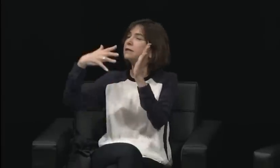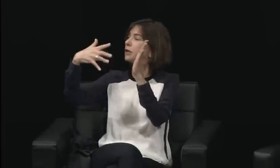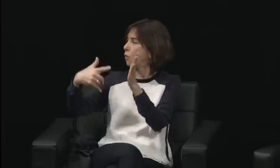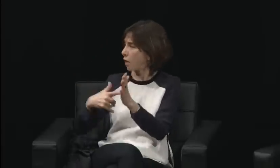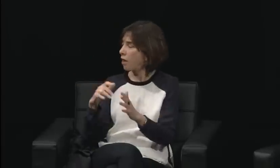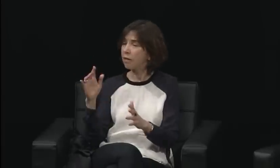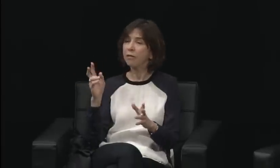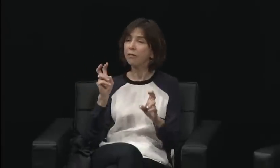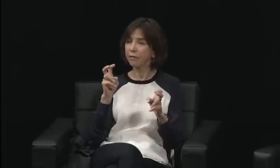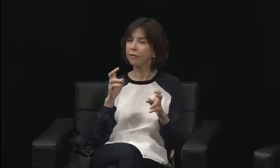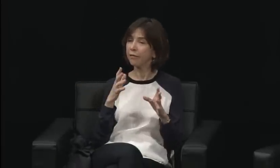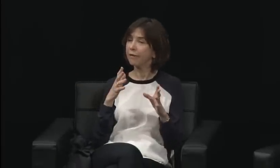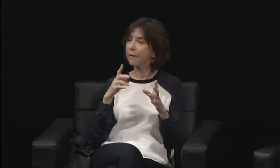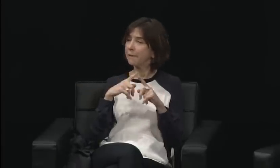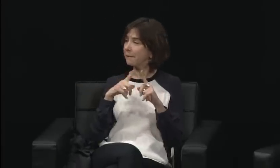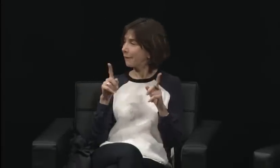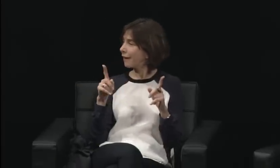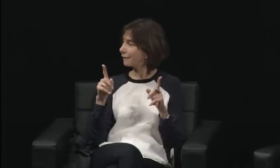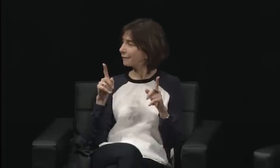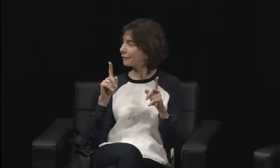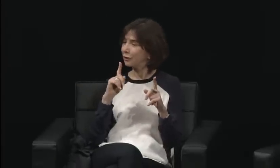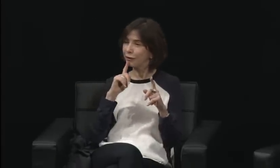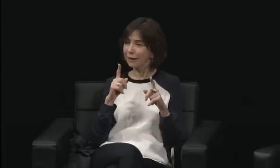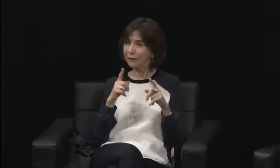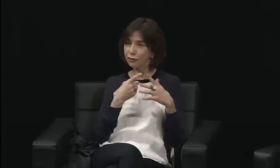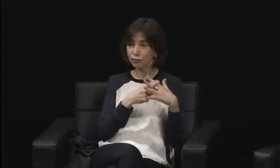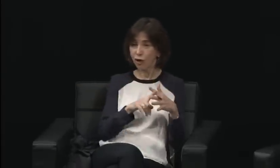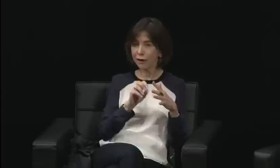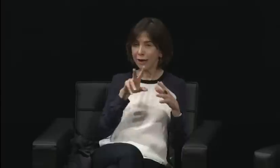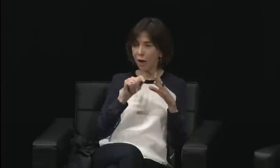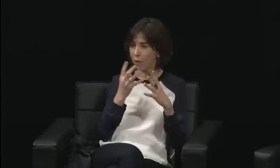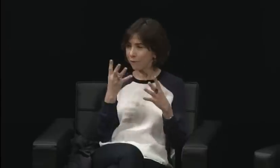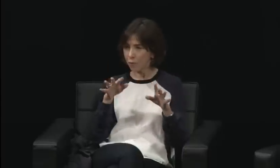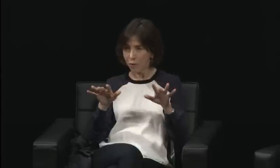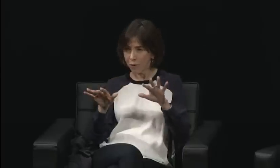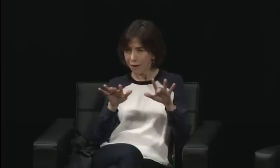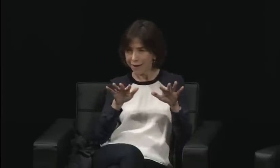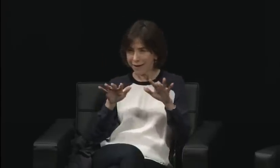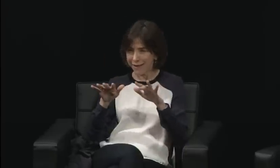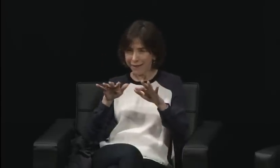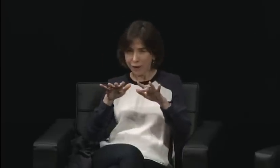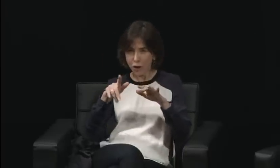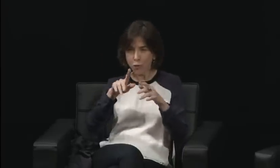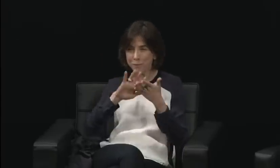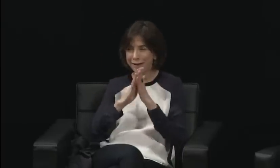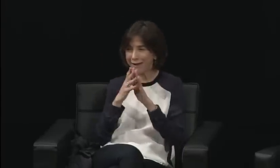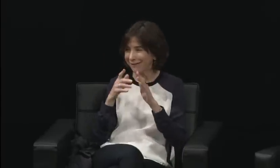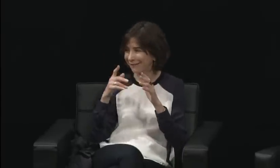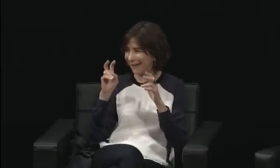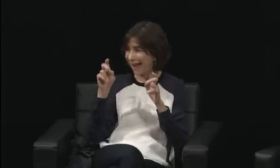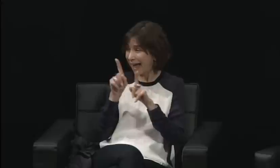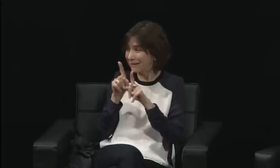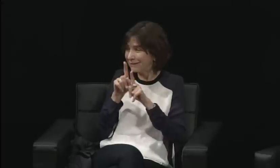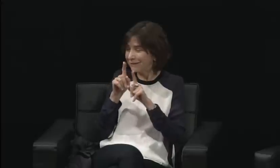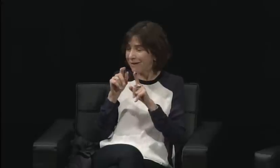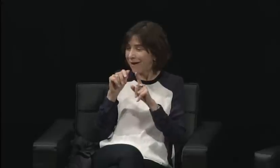between race groups, between hearing and deaf people, and many of those issues are still alive